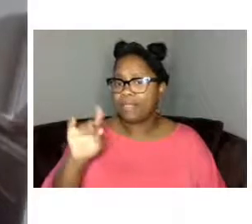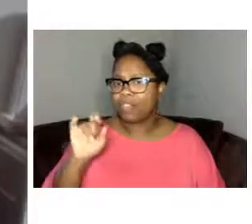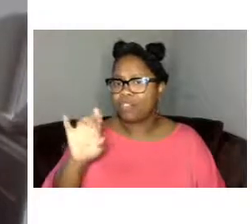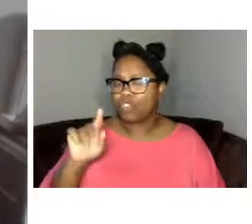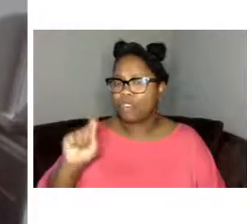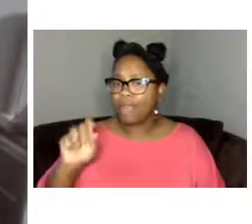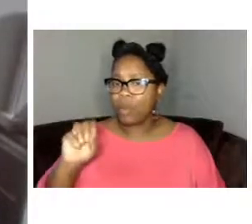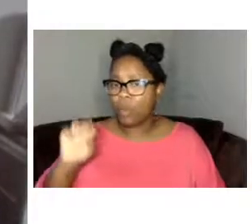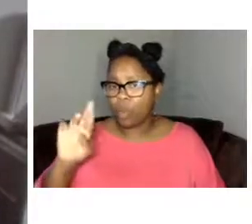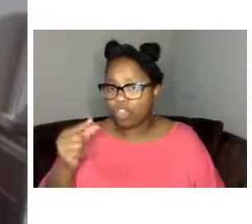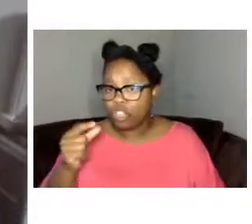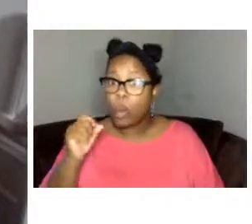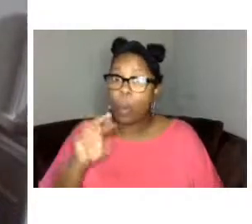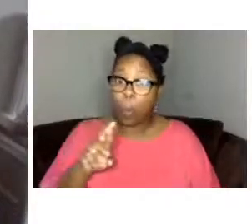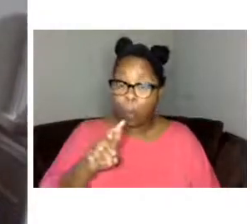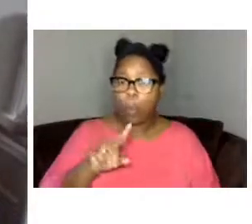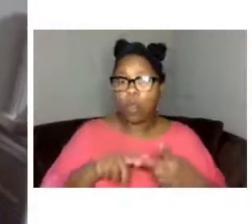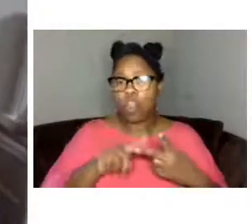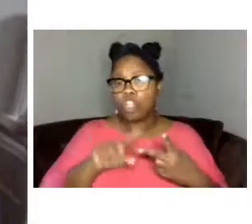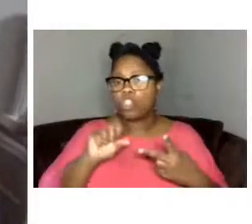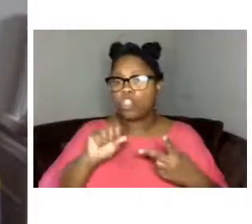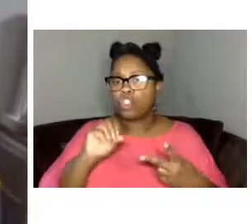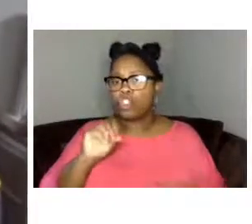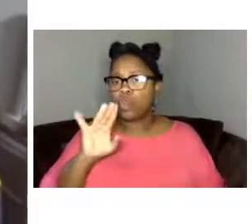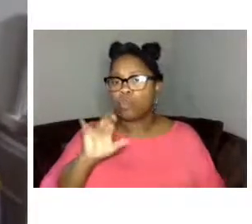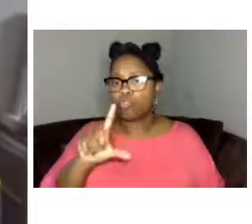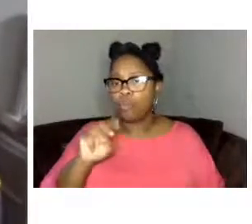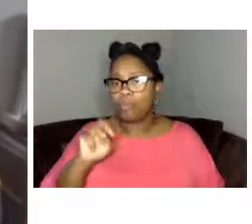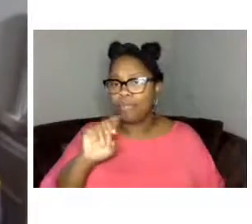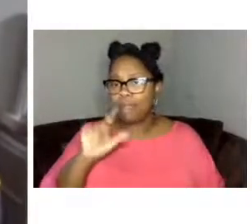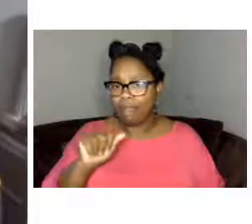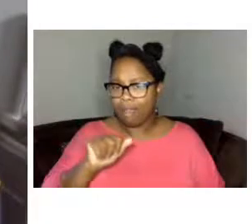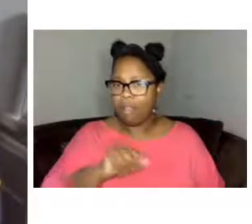we're at the peel on facebook and twitter and the peel baltimore